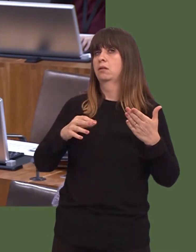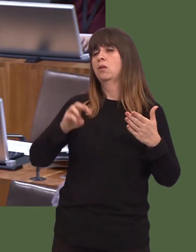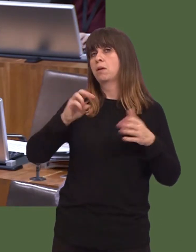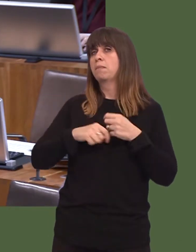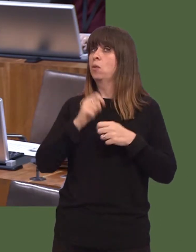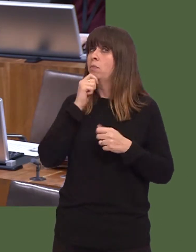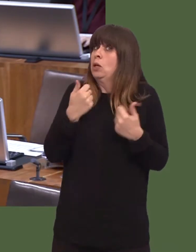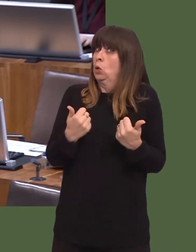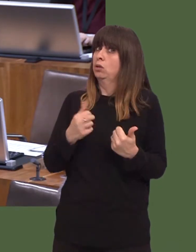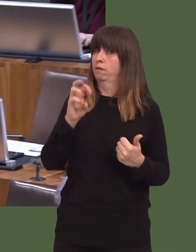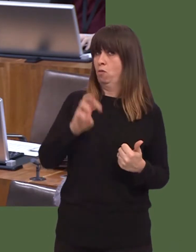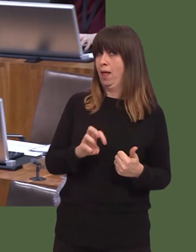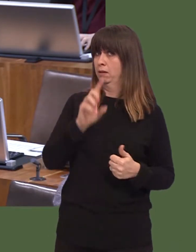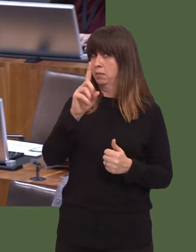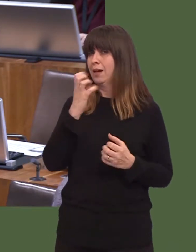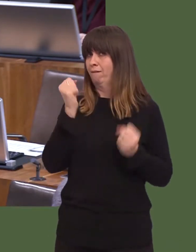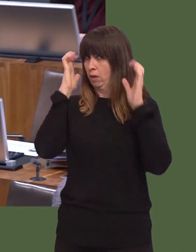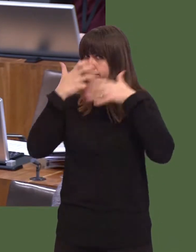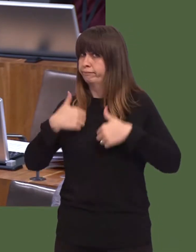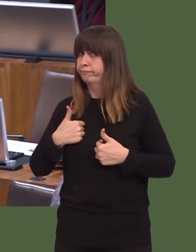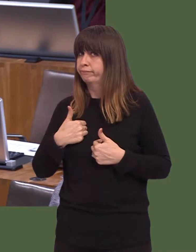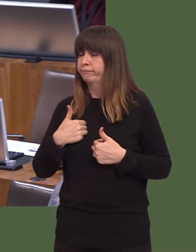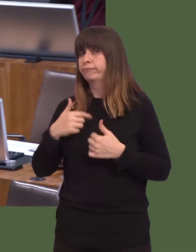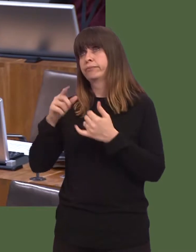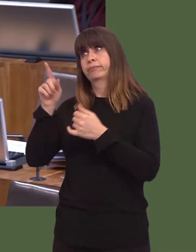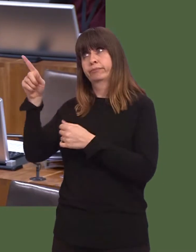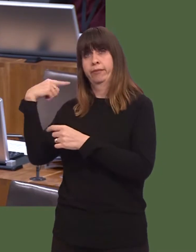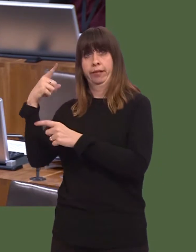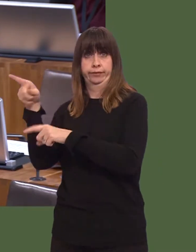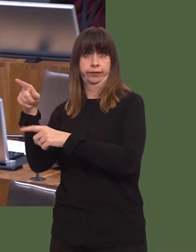But my worry is the UK GovernmentóI did say that thereís a tin ear, although the meeting